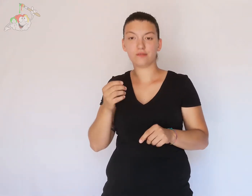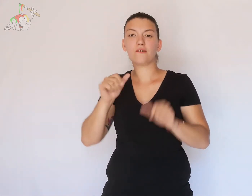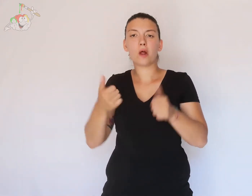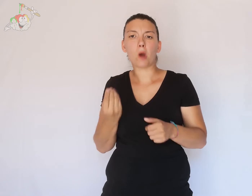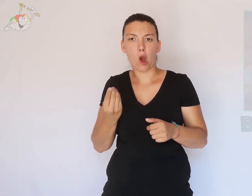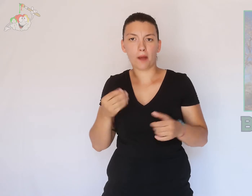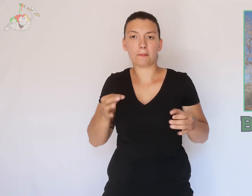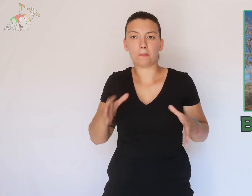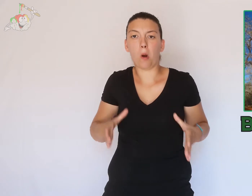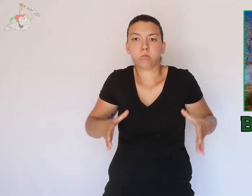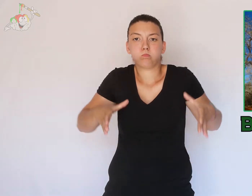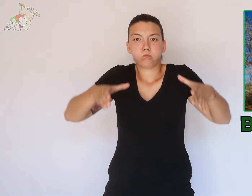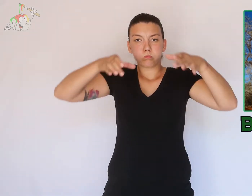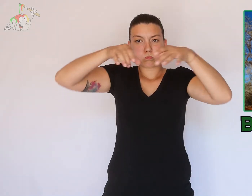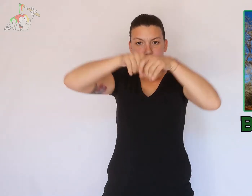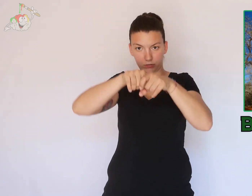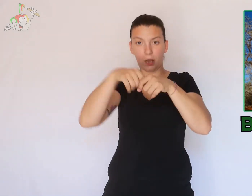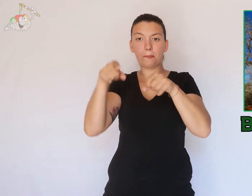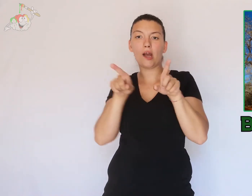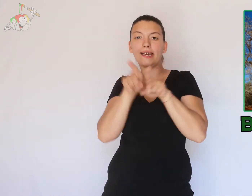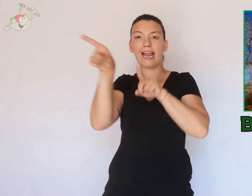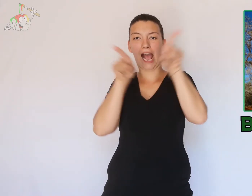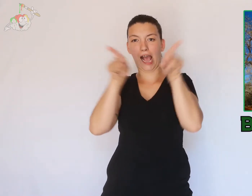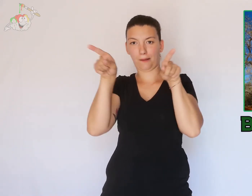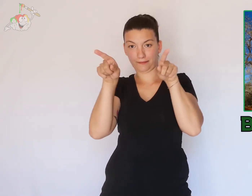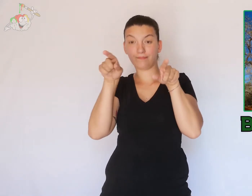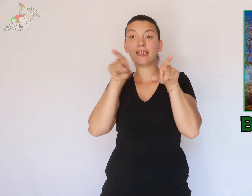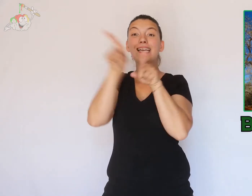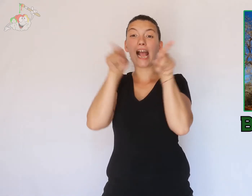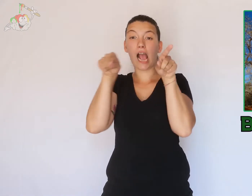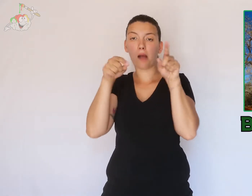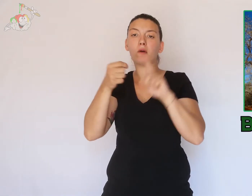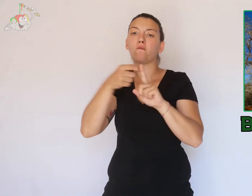with a large trunk compared to the branches which have few